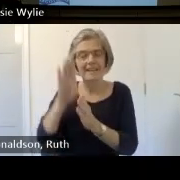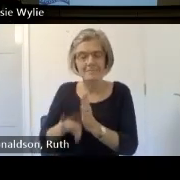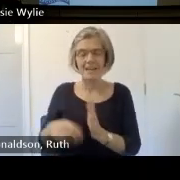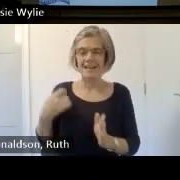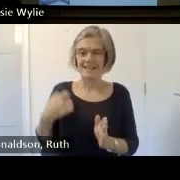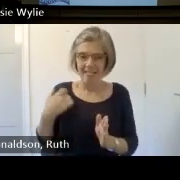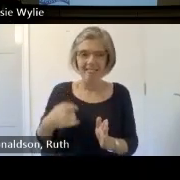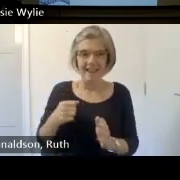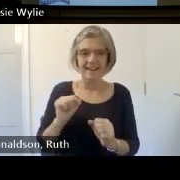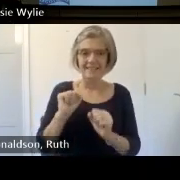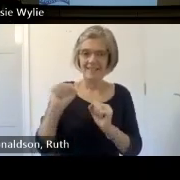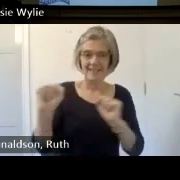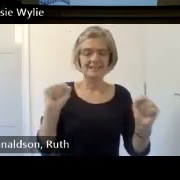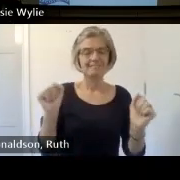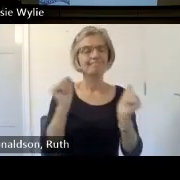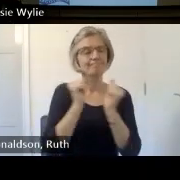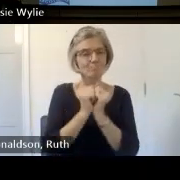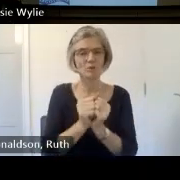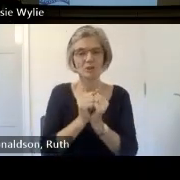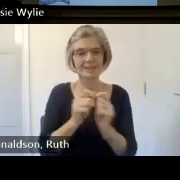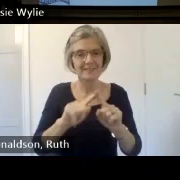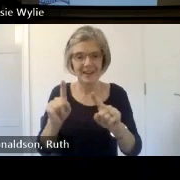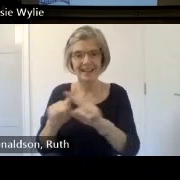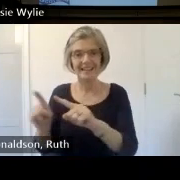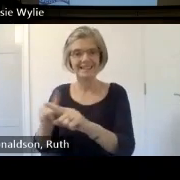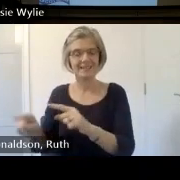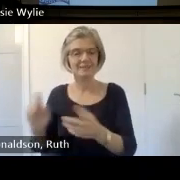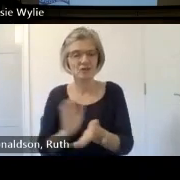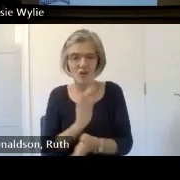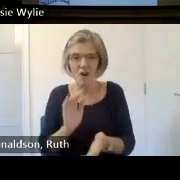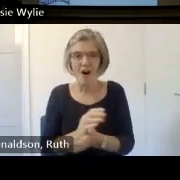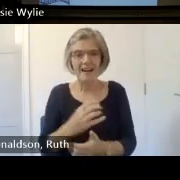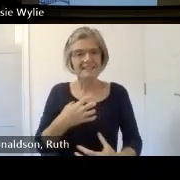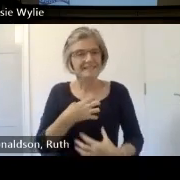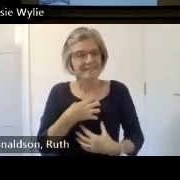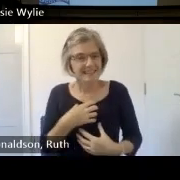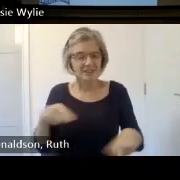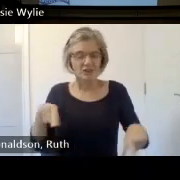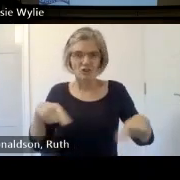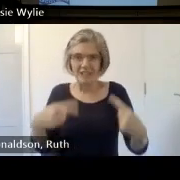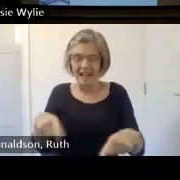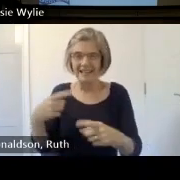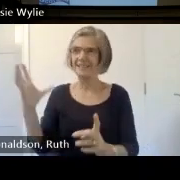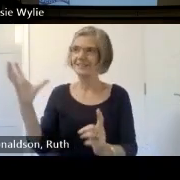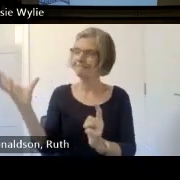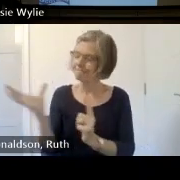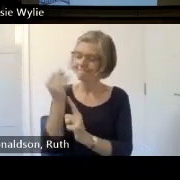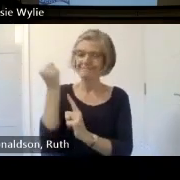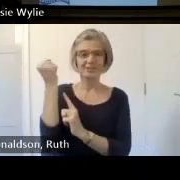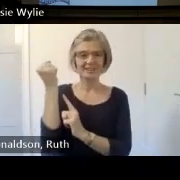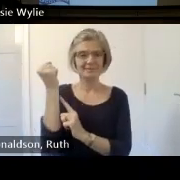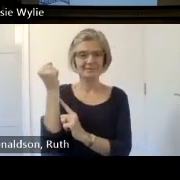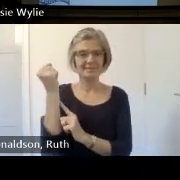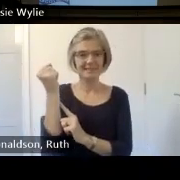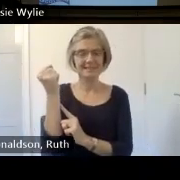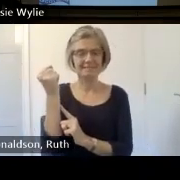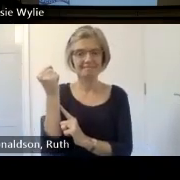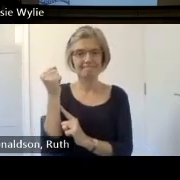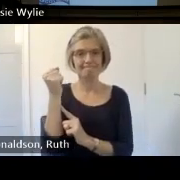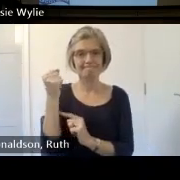joys fears challenges and triumphs this volunteer got to choose stories